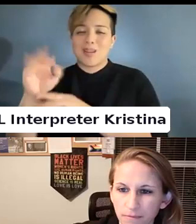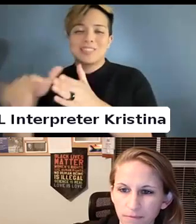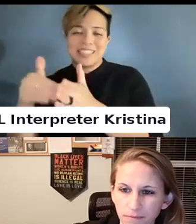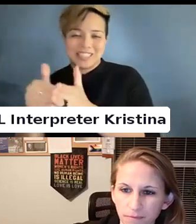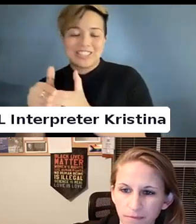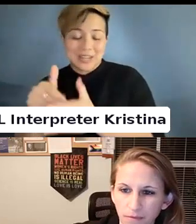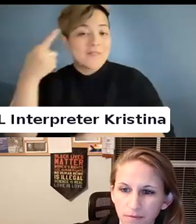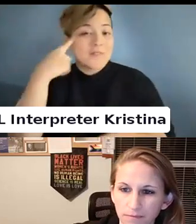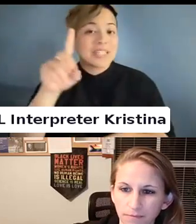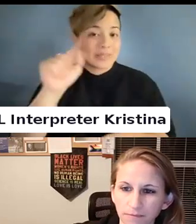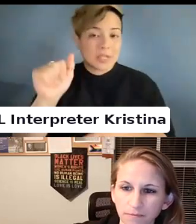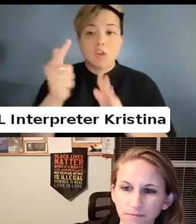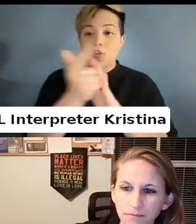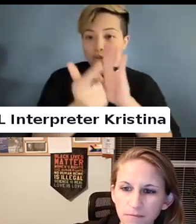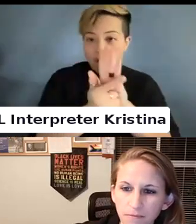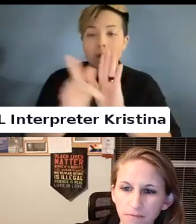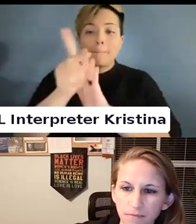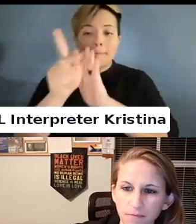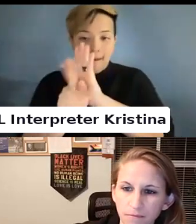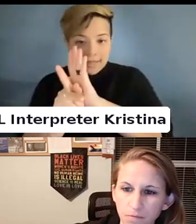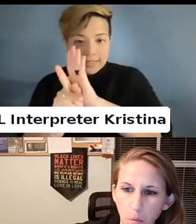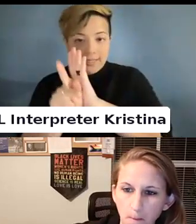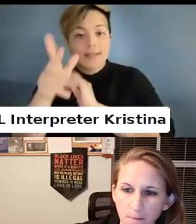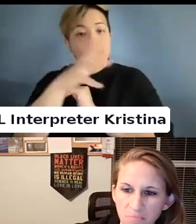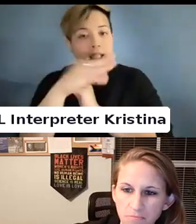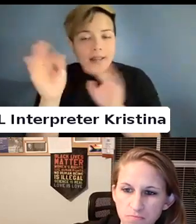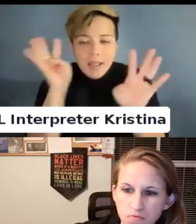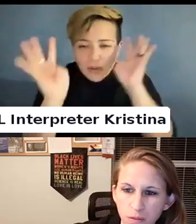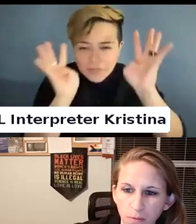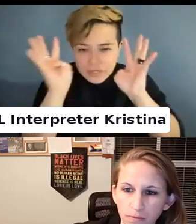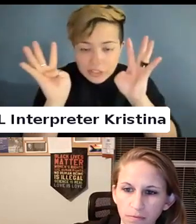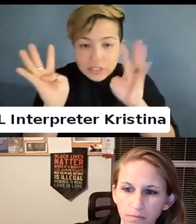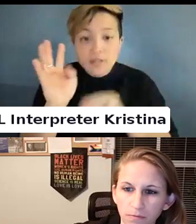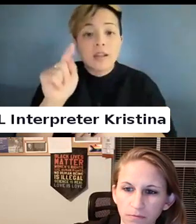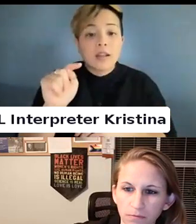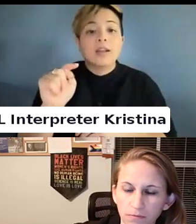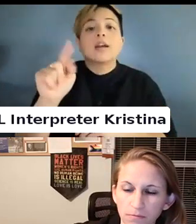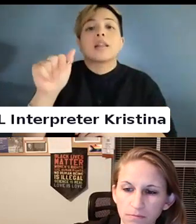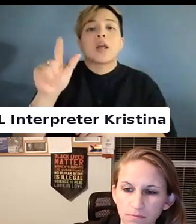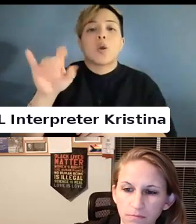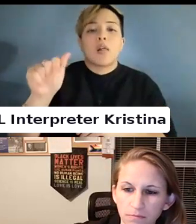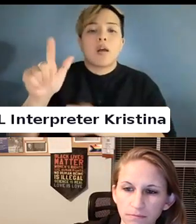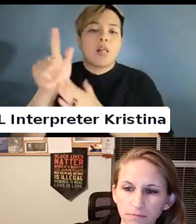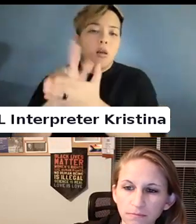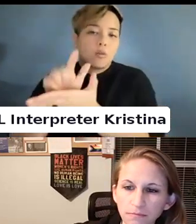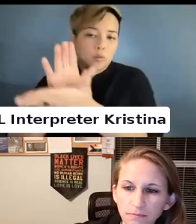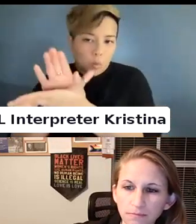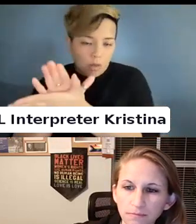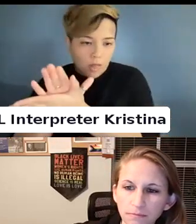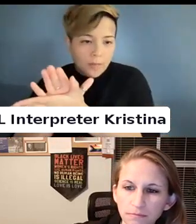For disability law, policy and innovation. At law school.